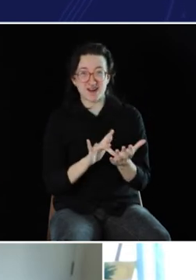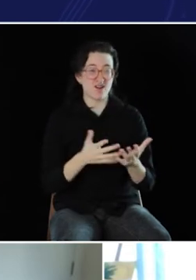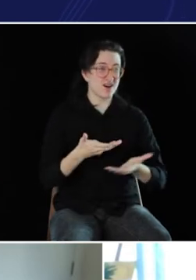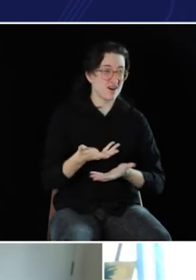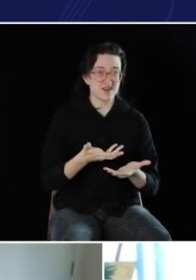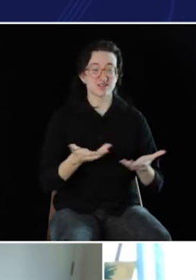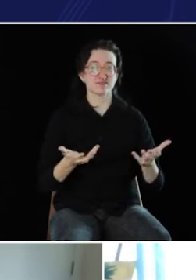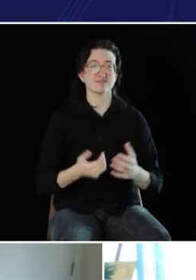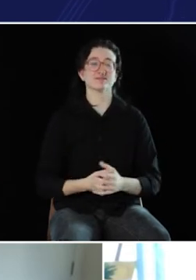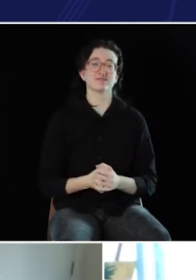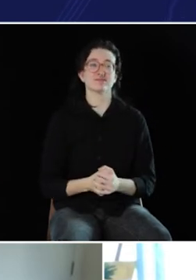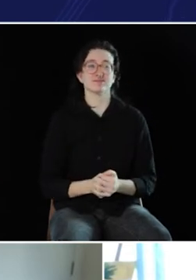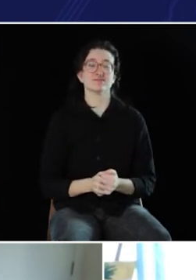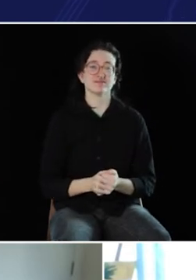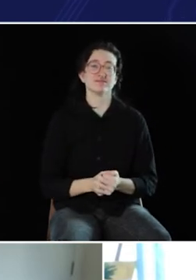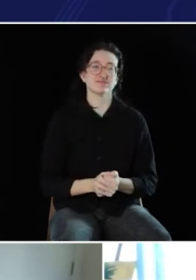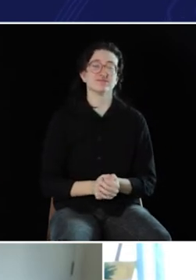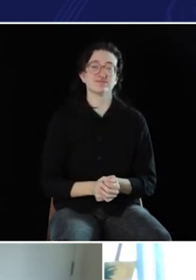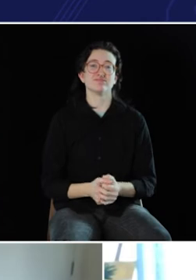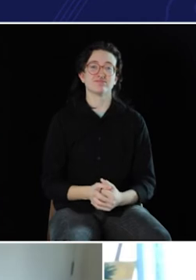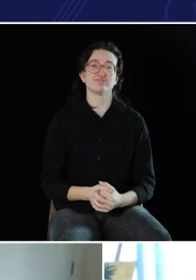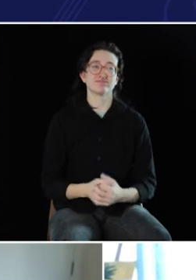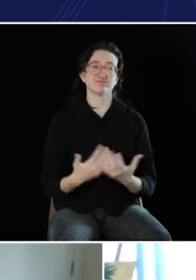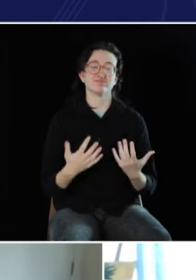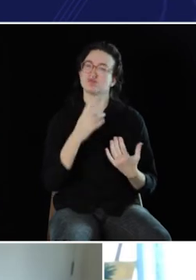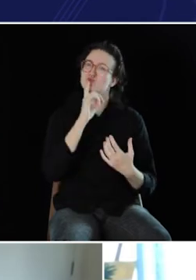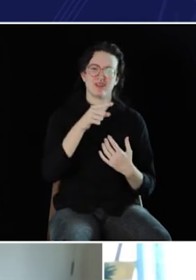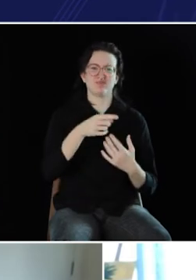that I've had in getting into medicine. And...